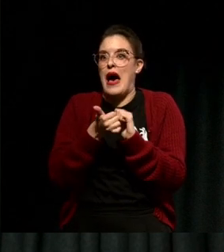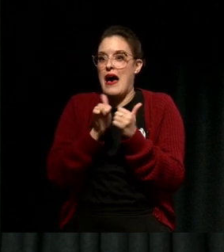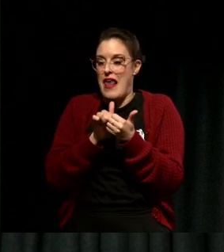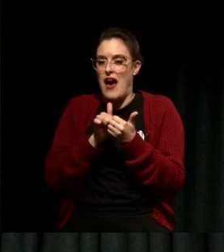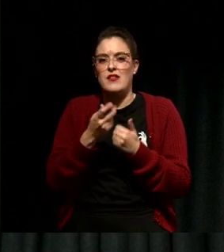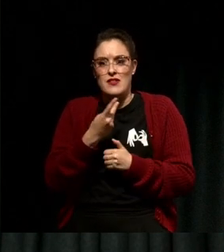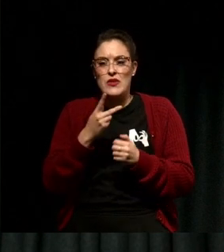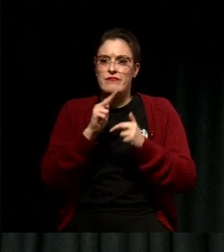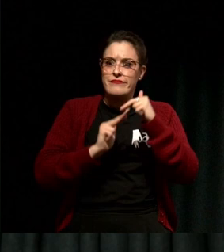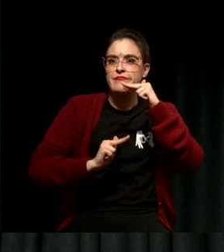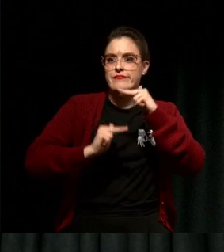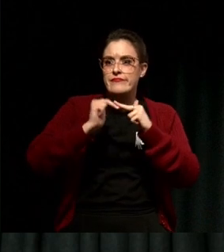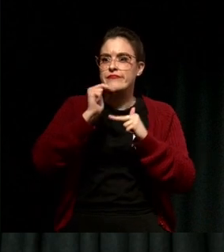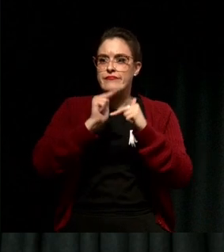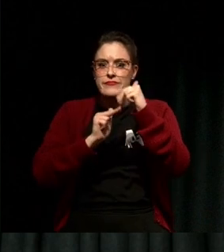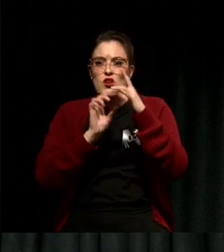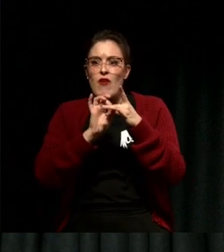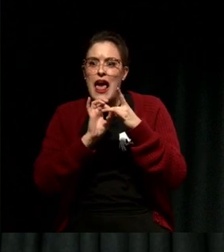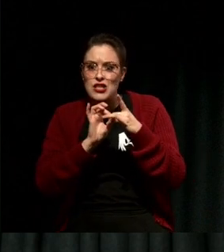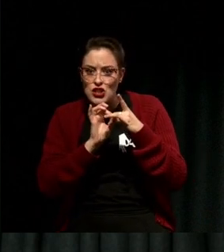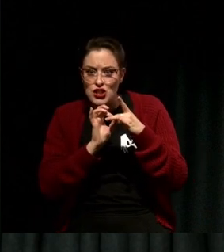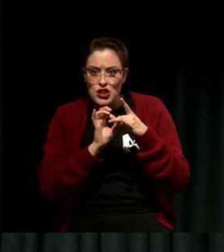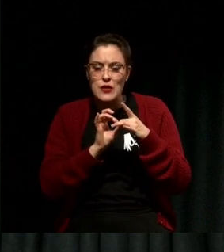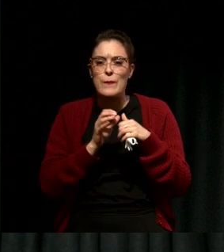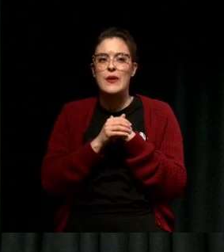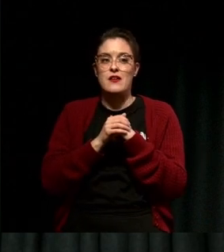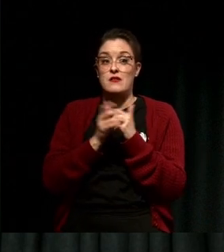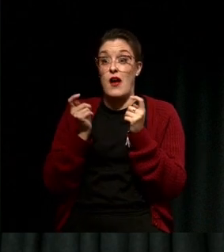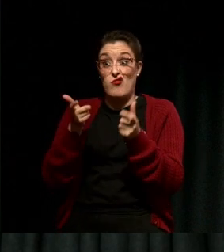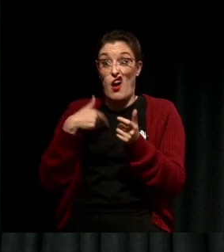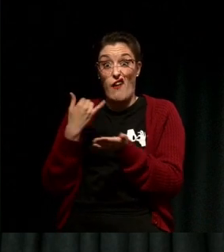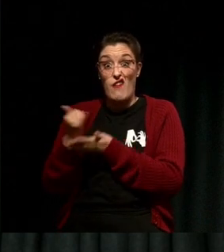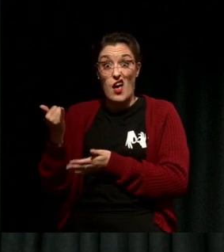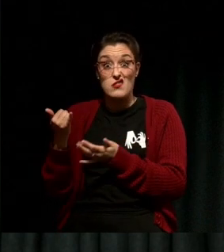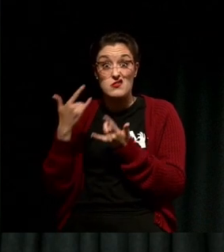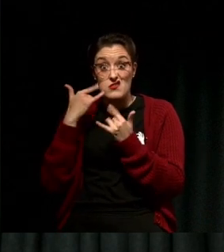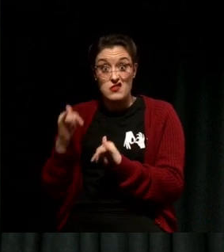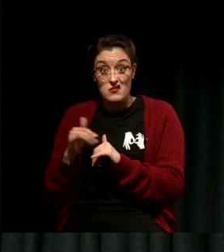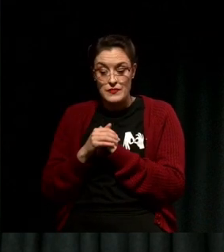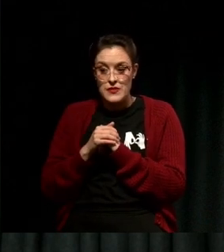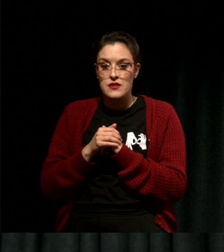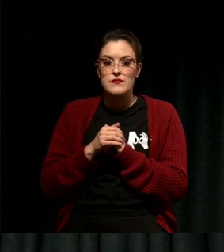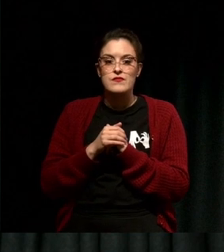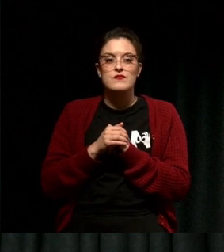time, I had processed and after I'd failed, we got closer and she decided to sponsor me